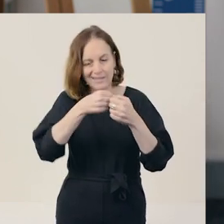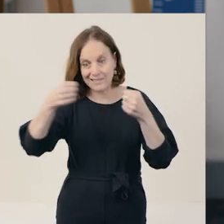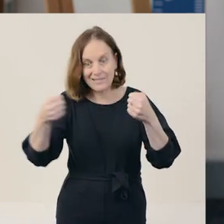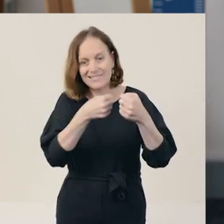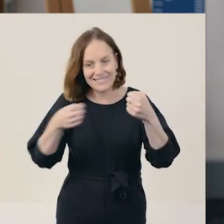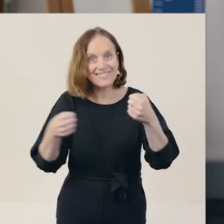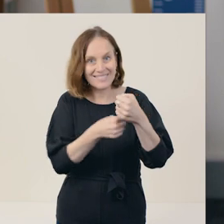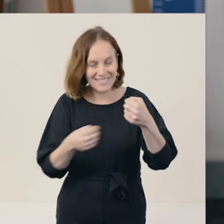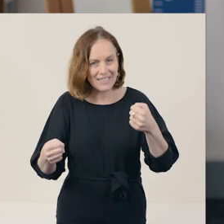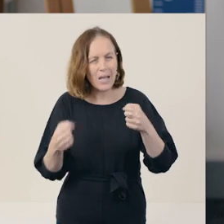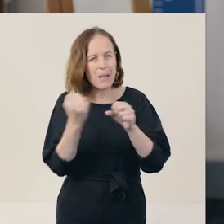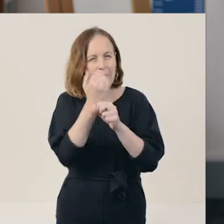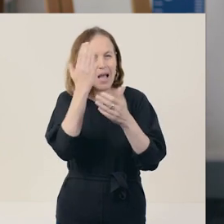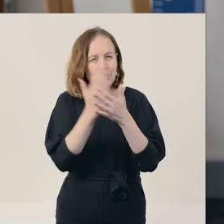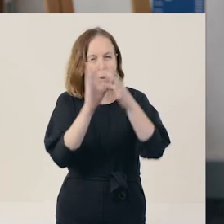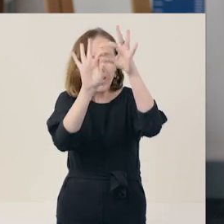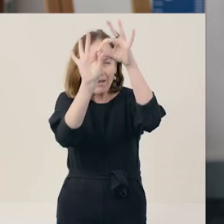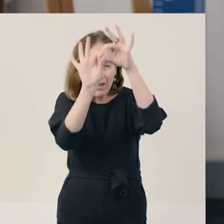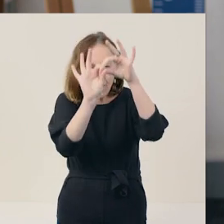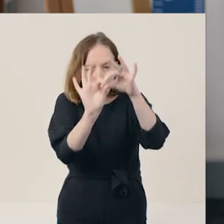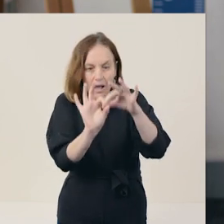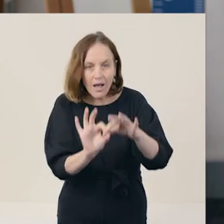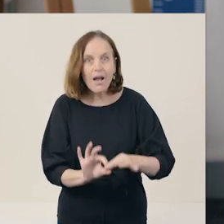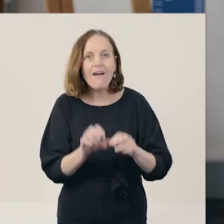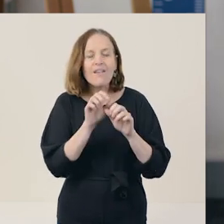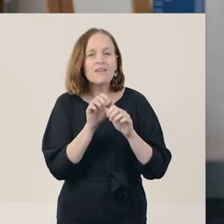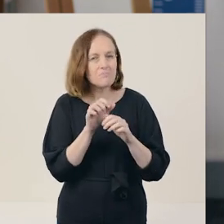to make your writing flow, and build meaning.